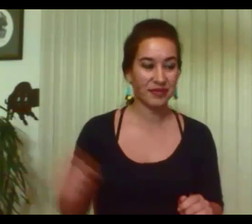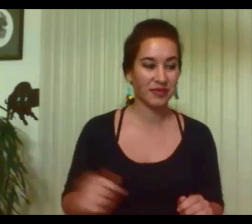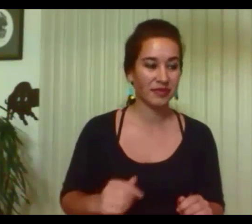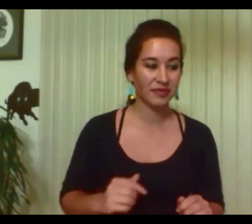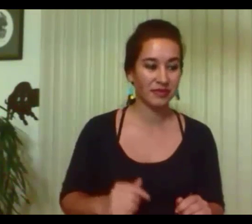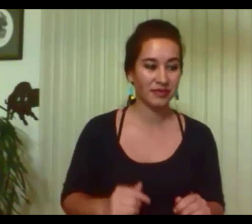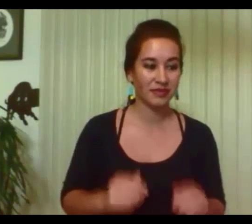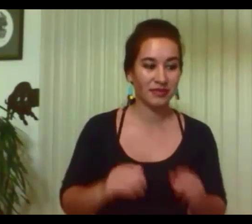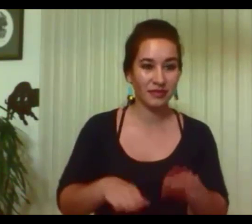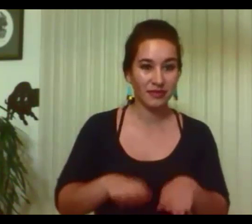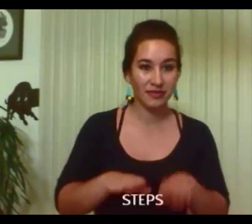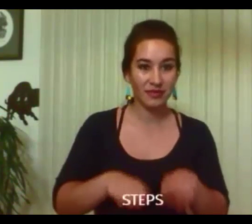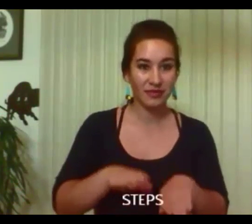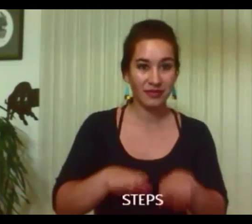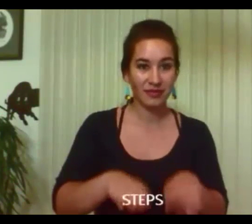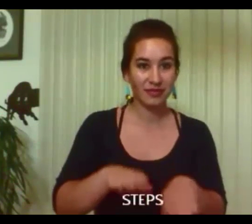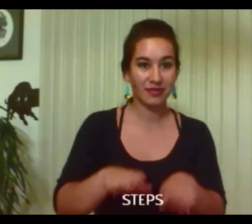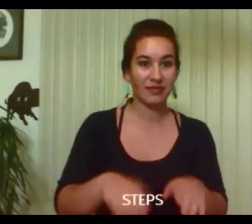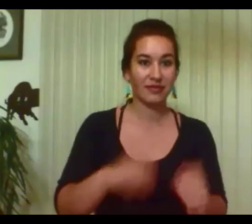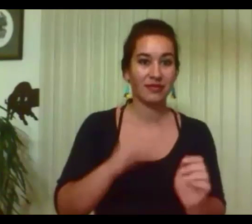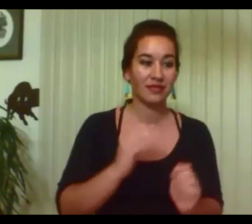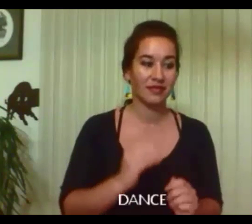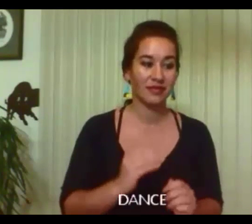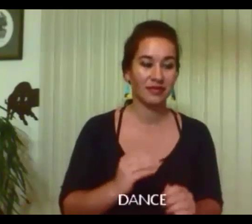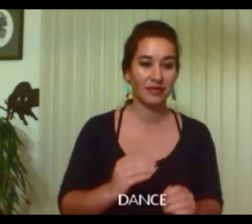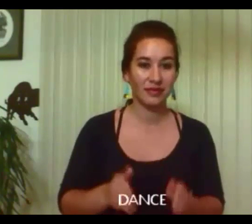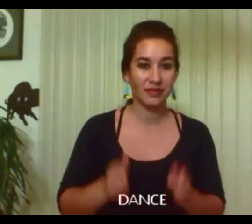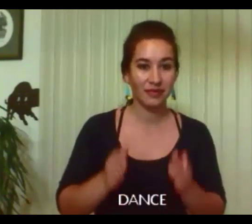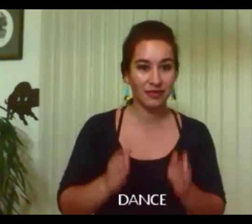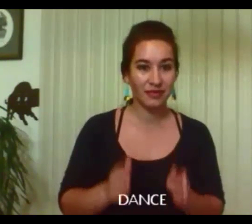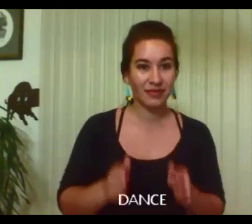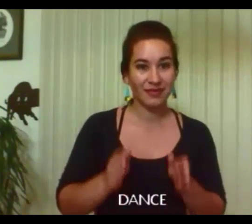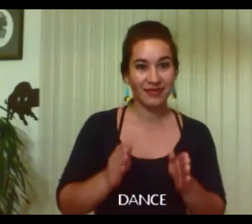To the very first dance of his life